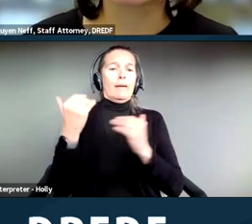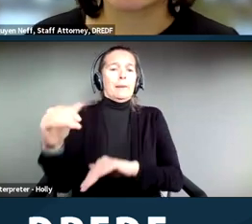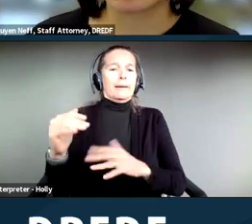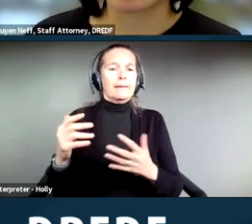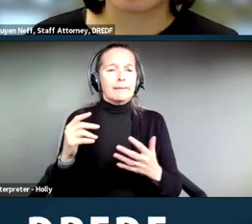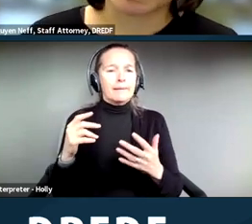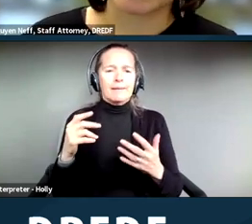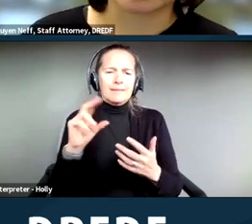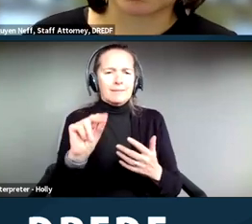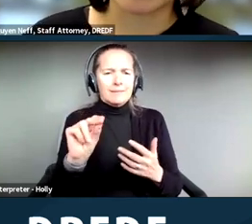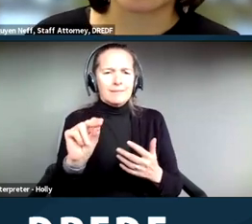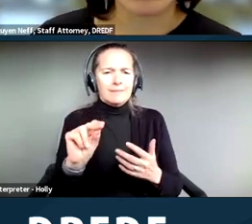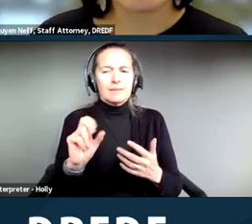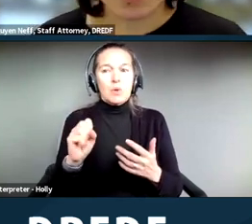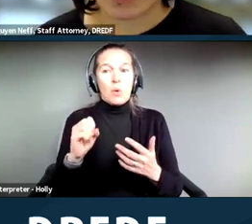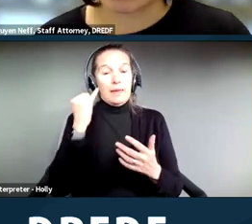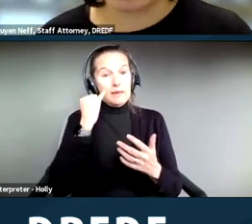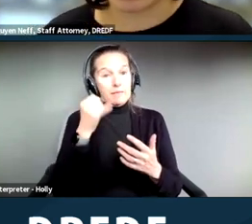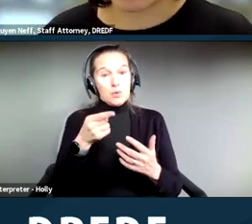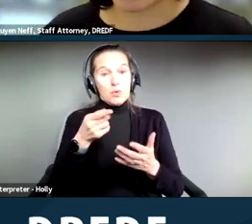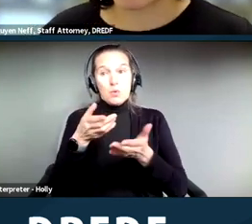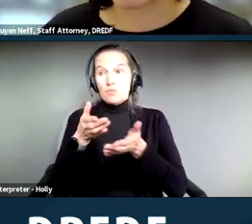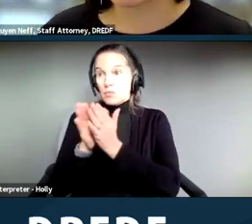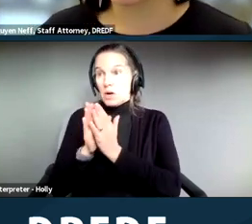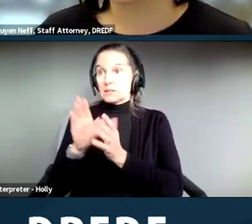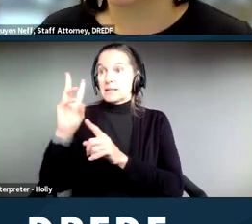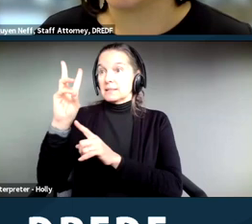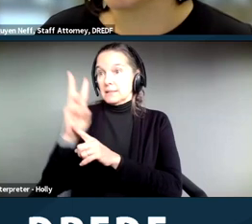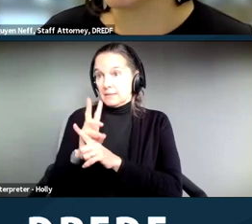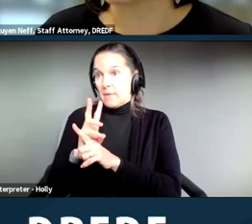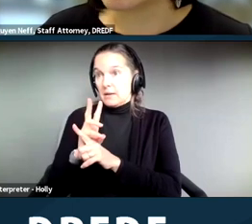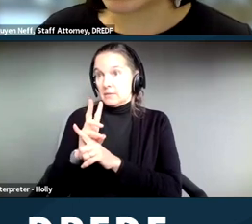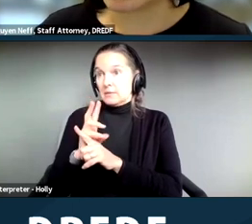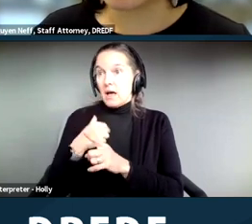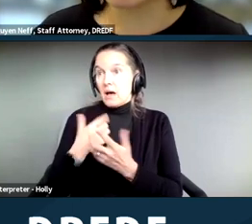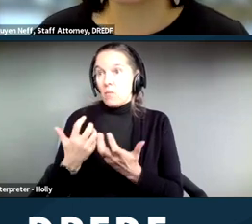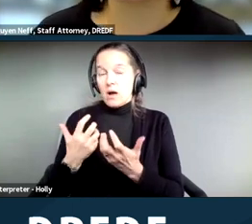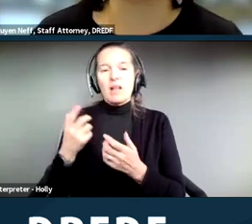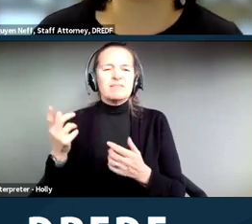cities would respond to a request for six months to move an encampment as being unreasonable.